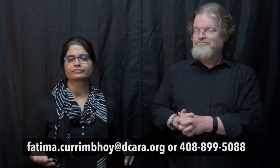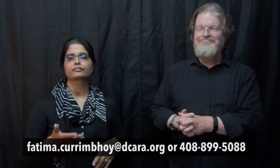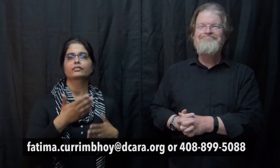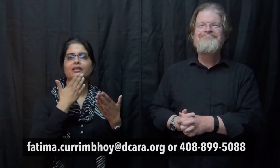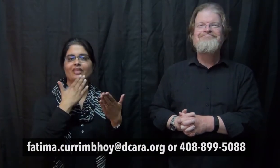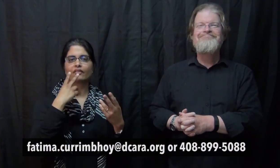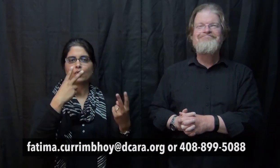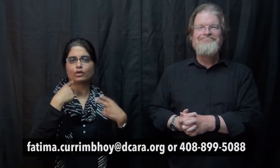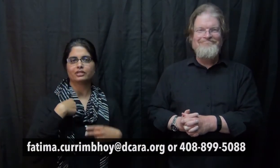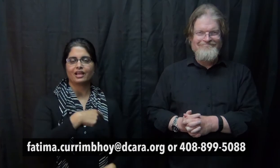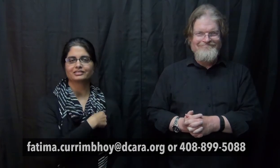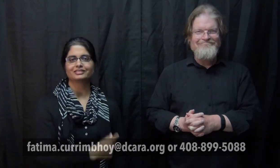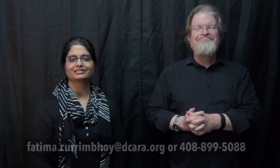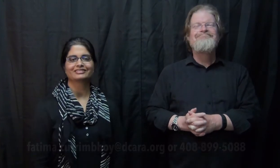Thank you for watching us!